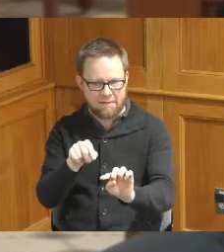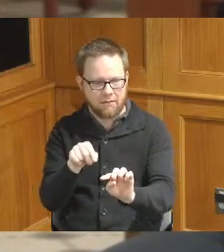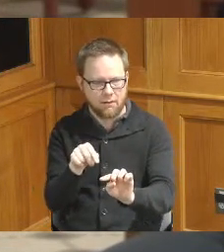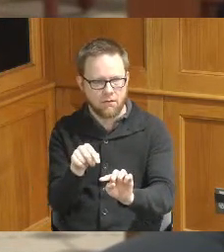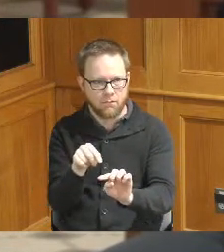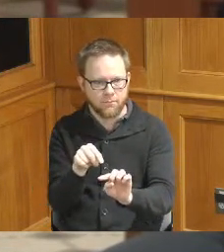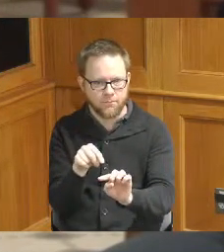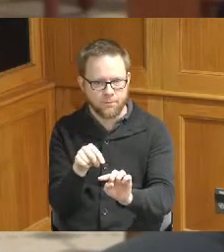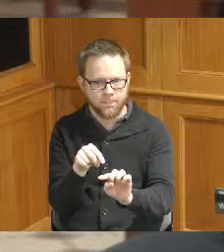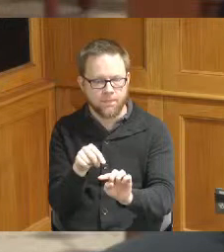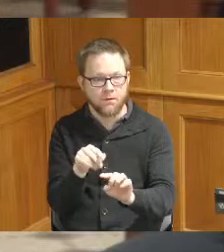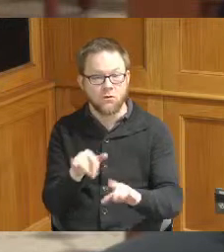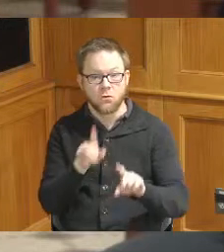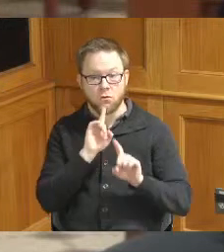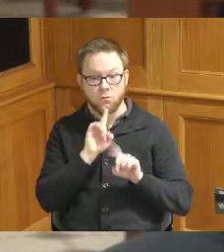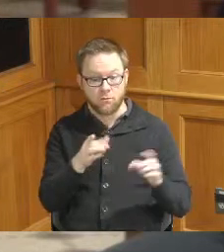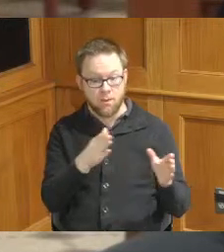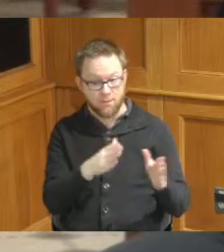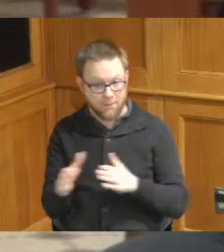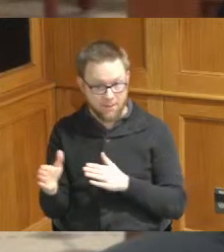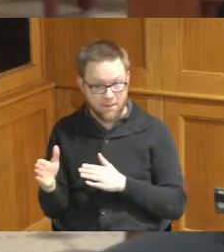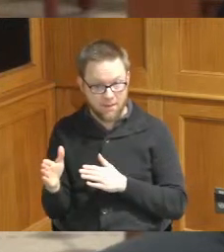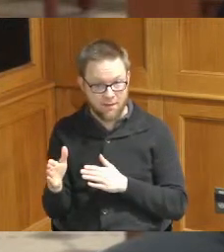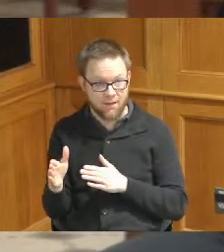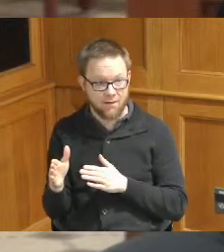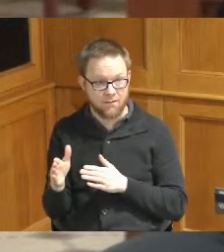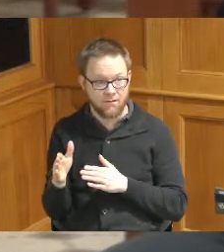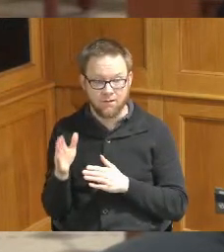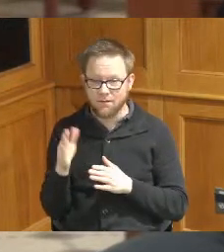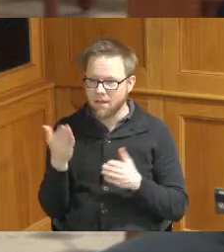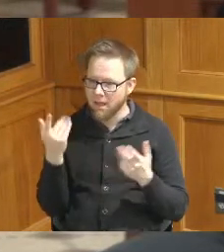so the response plan again this was you know all put in action very quickly Sunday